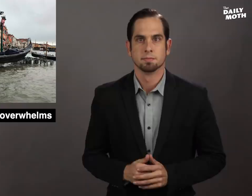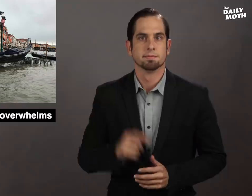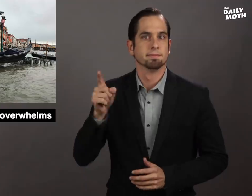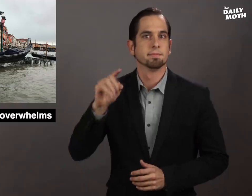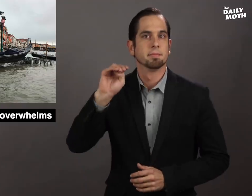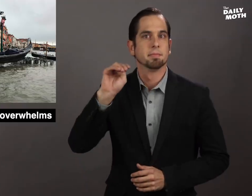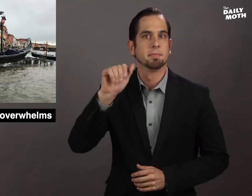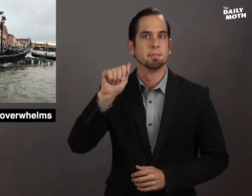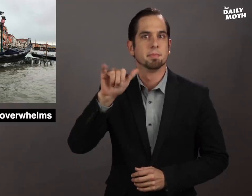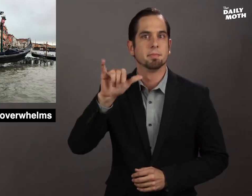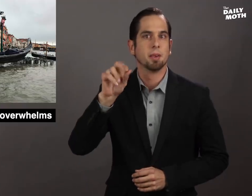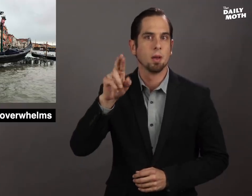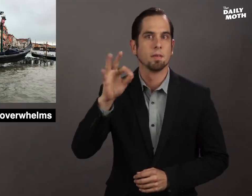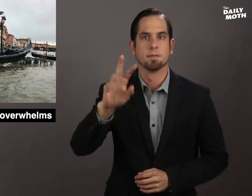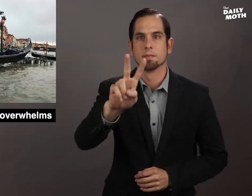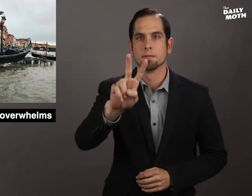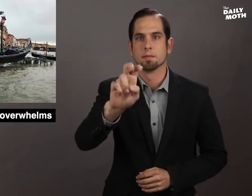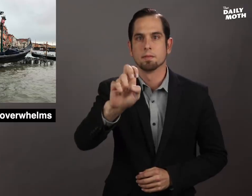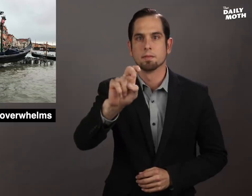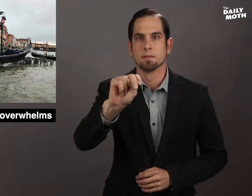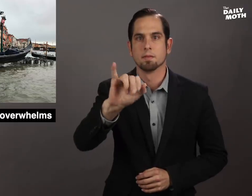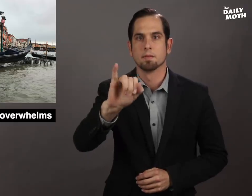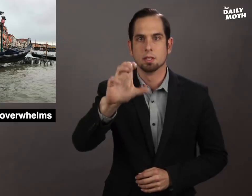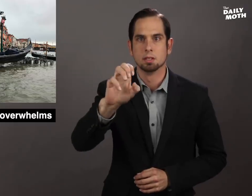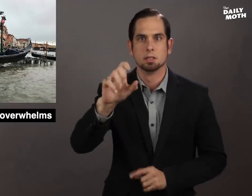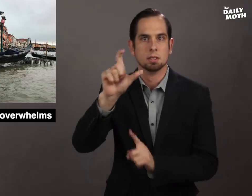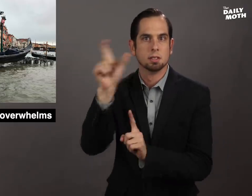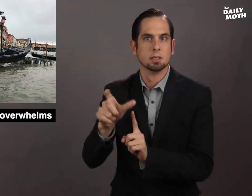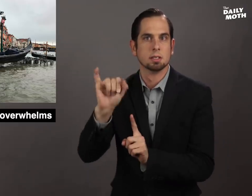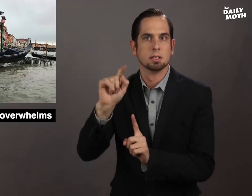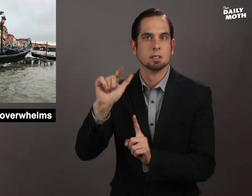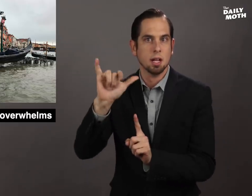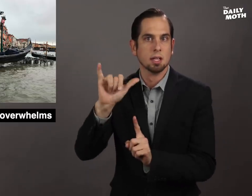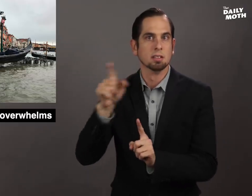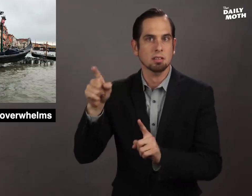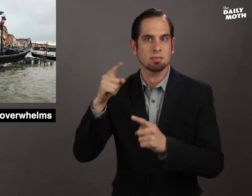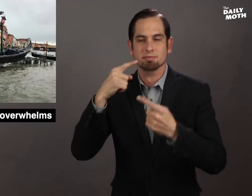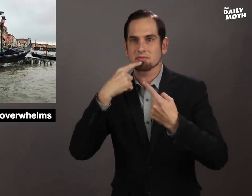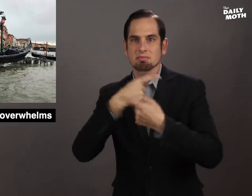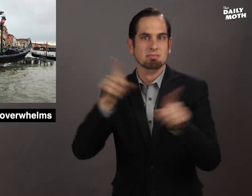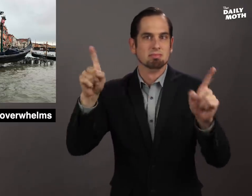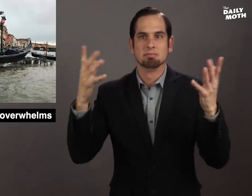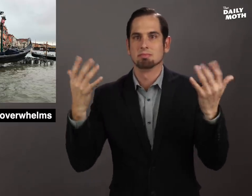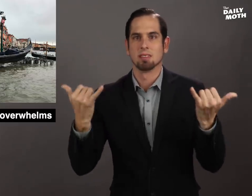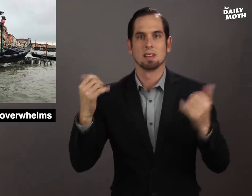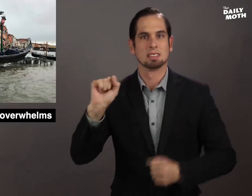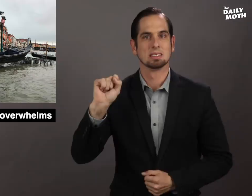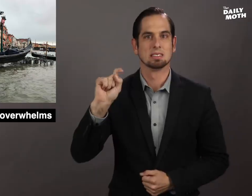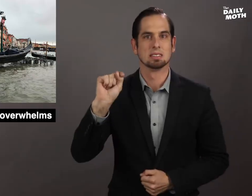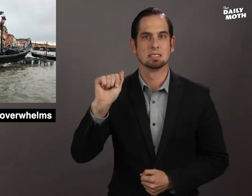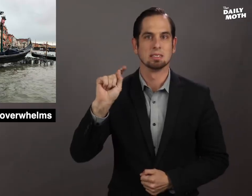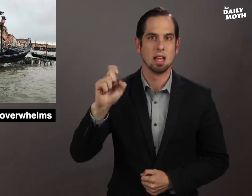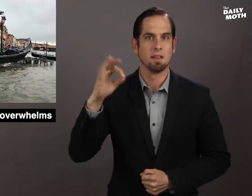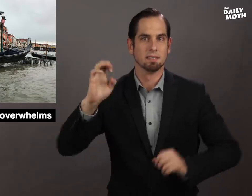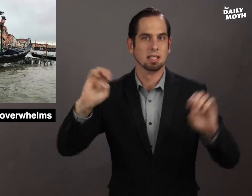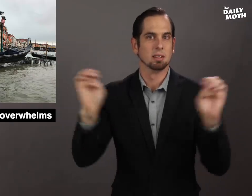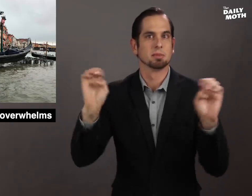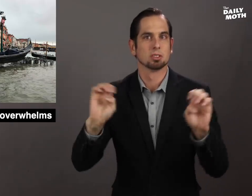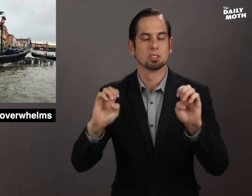The mayor of Venice, Italy declared a state of emergency